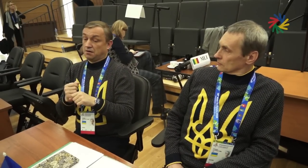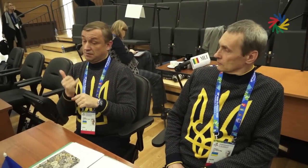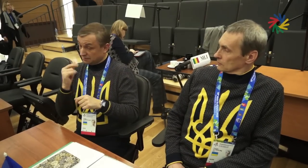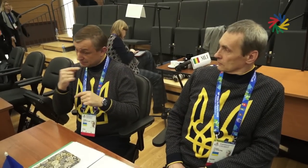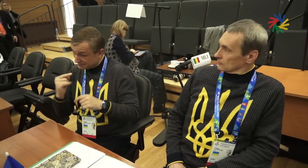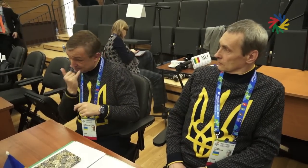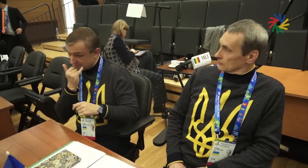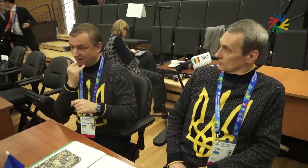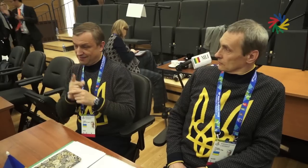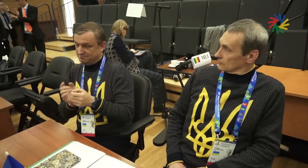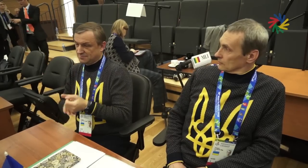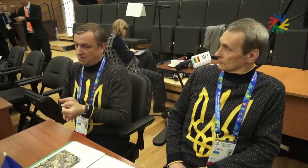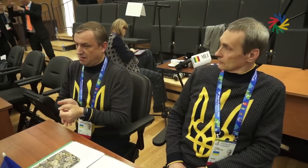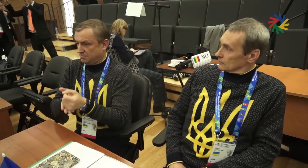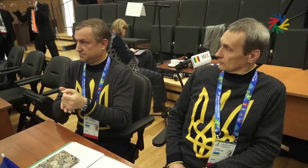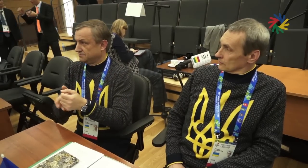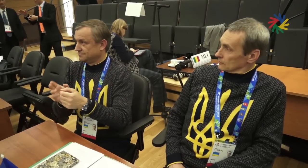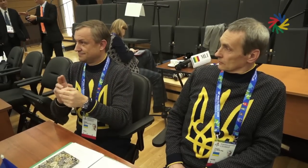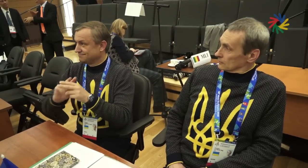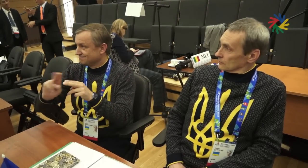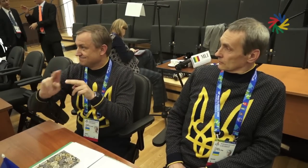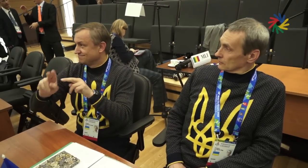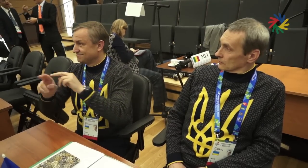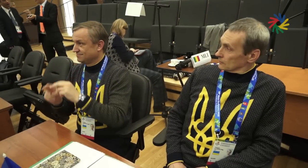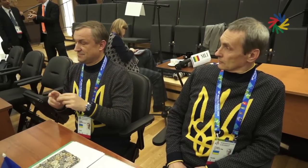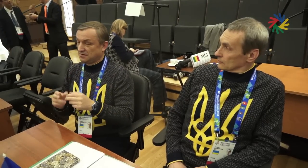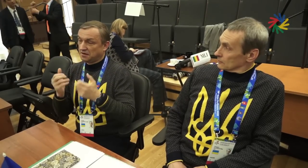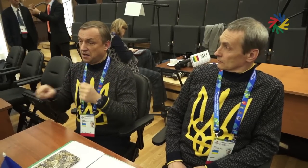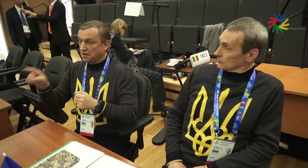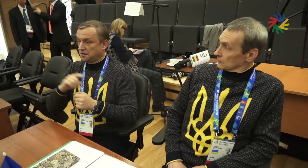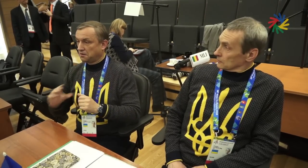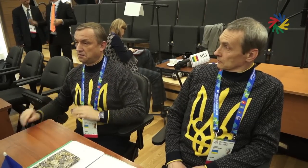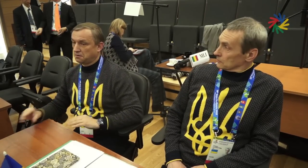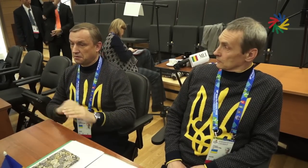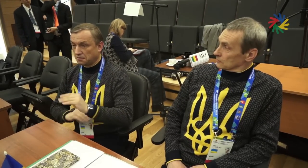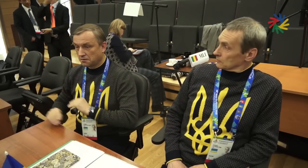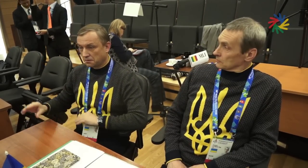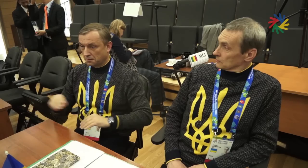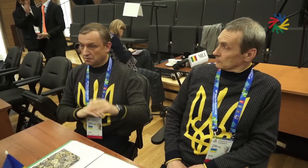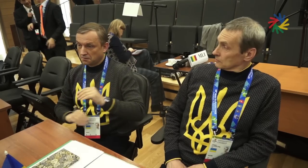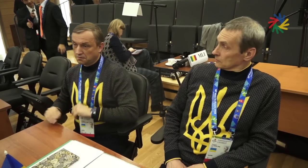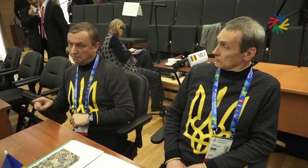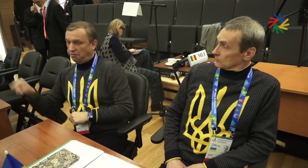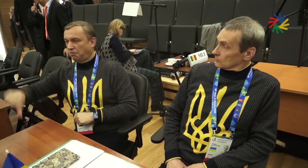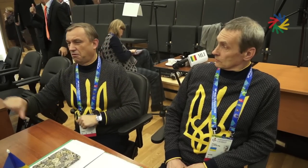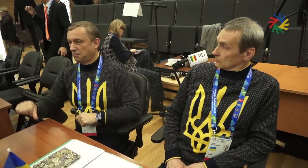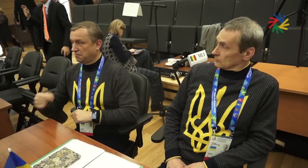any mistake, we need to help fix it instead of talking negatively behind their backs.